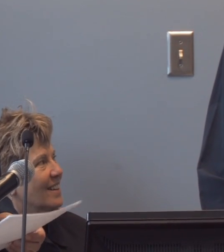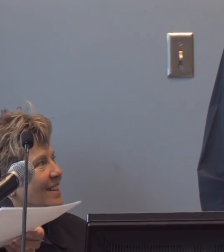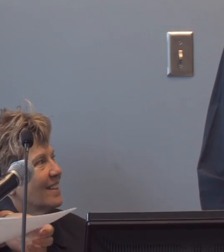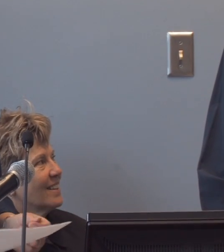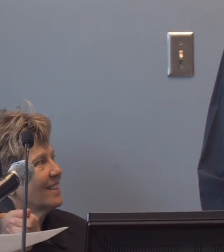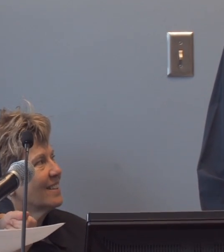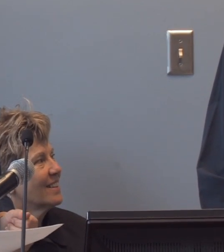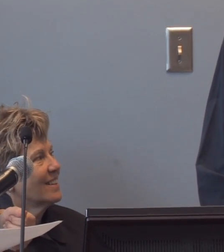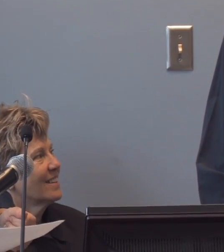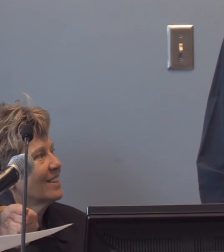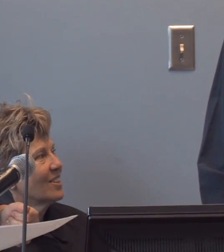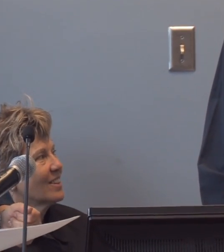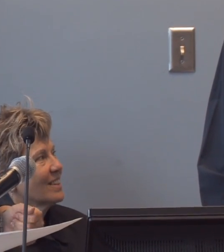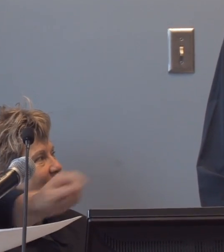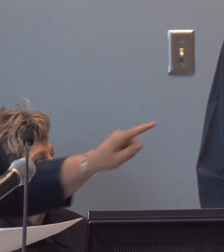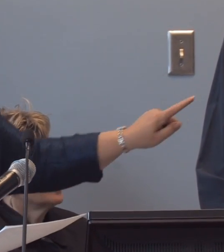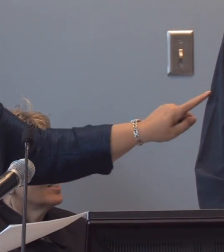Wheelchair Basketball Hall of Fame.